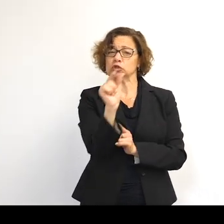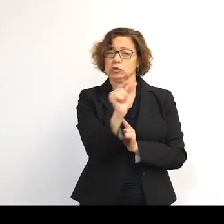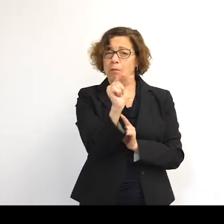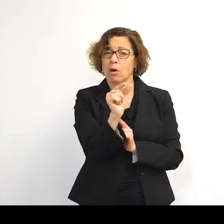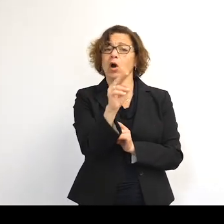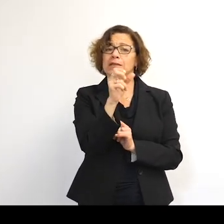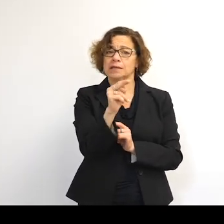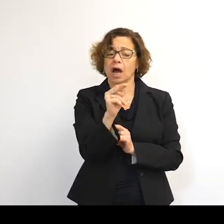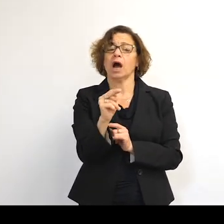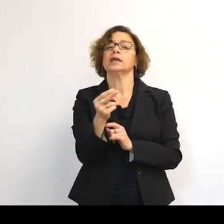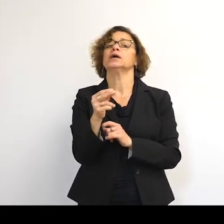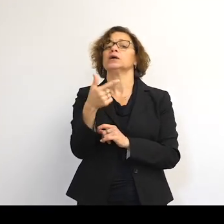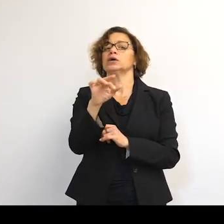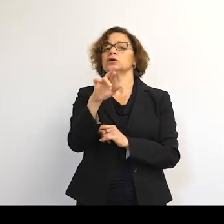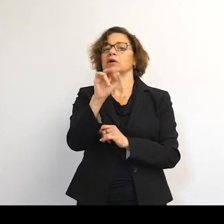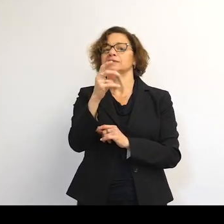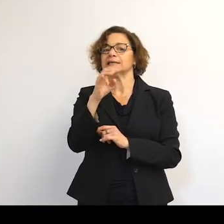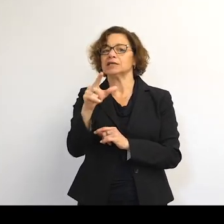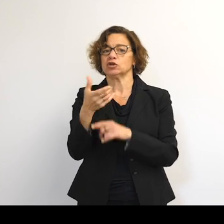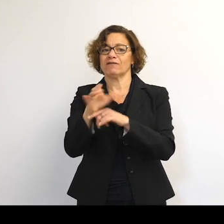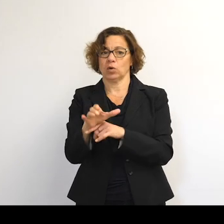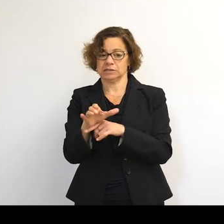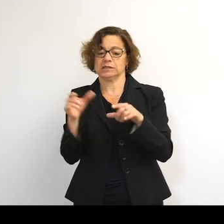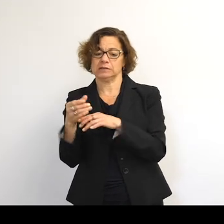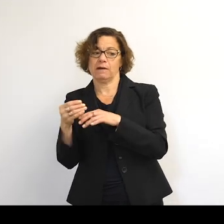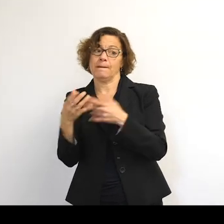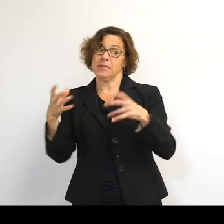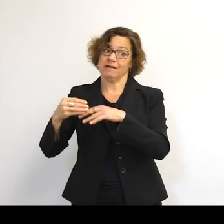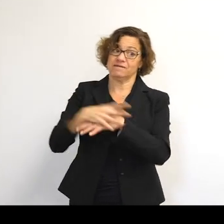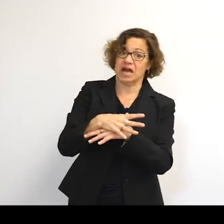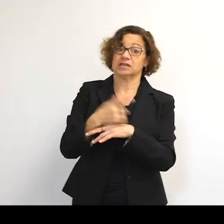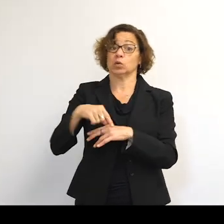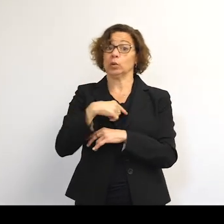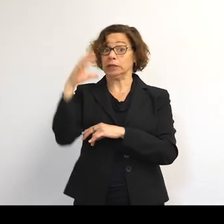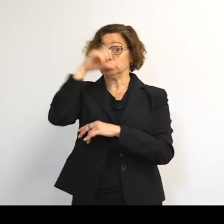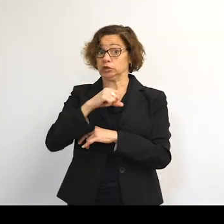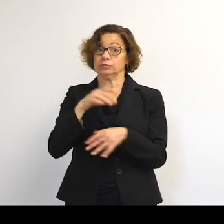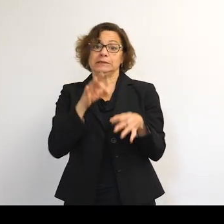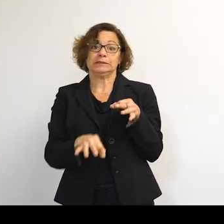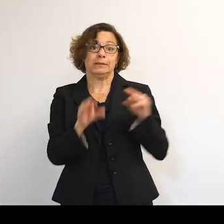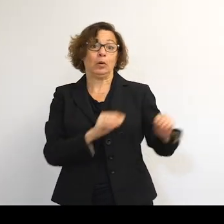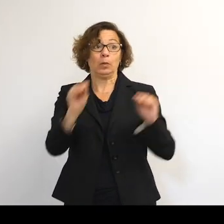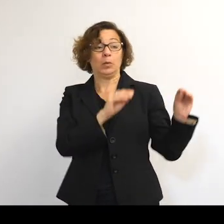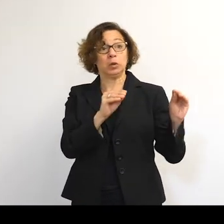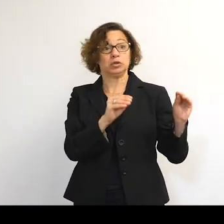non-gravitational forces can have large effects. I mean, there are assumptions about the simple motion of these objects--